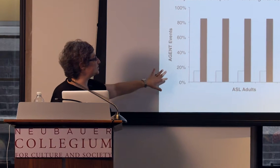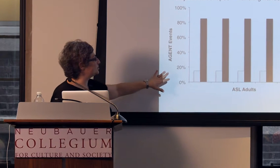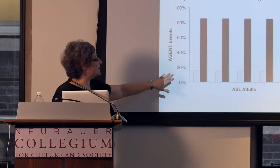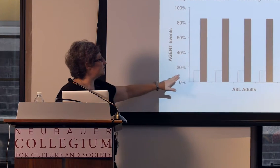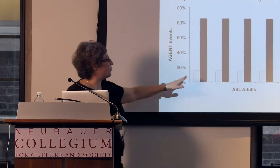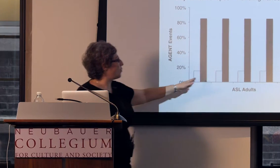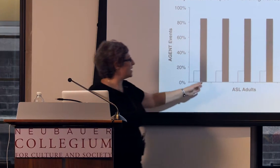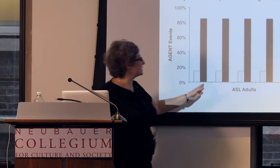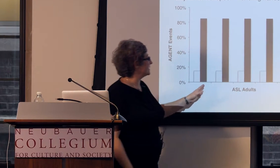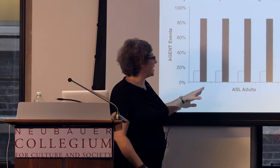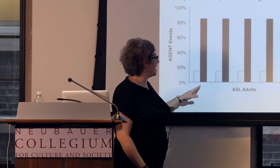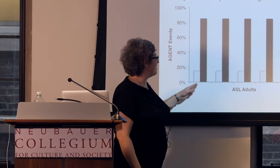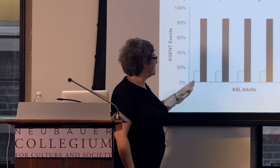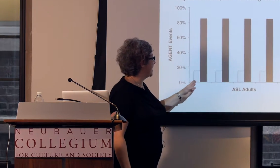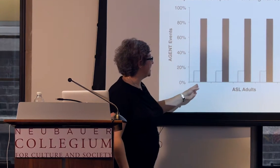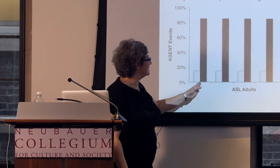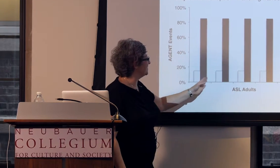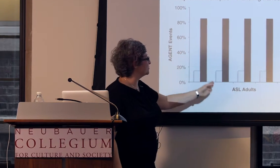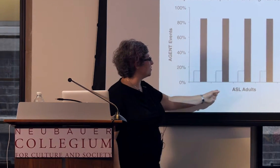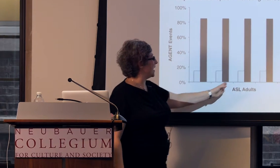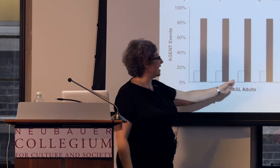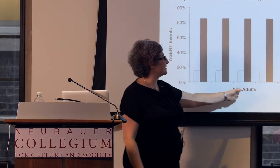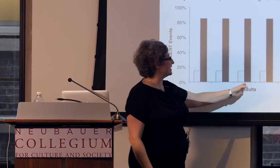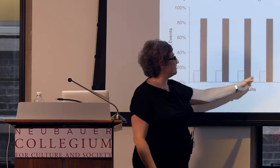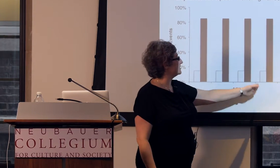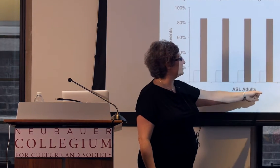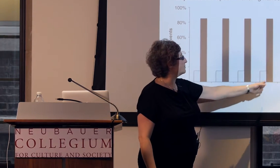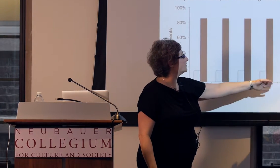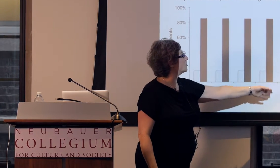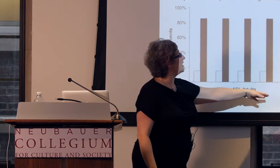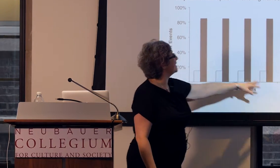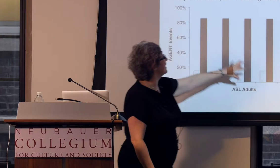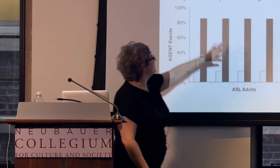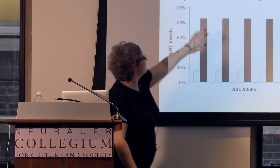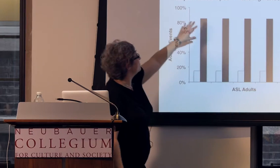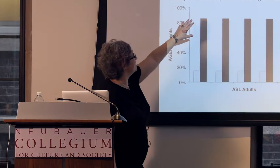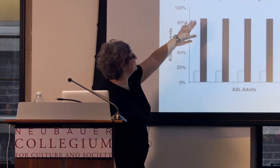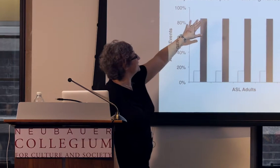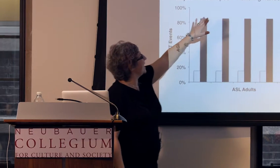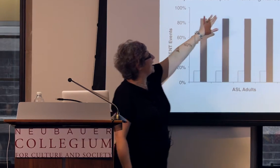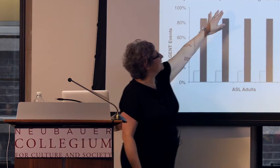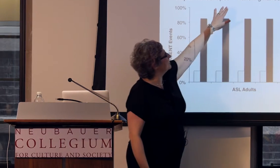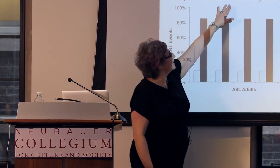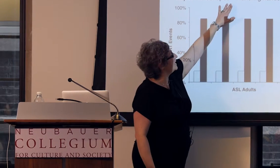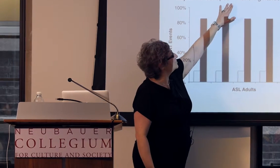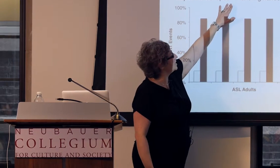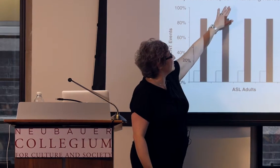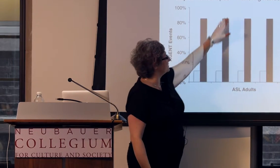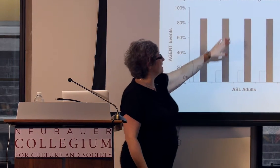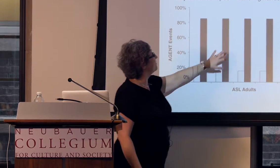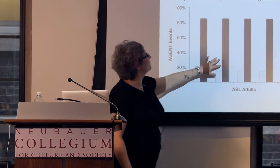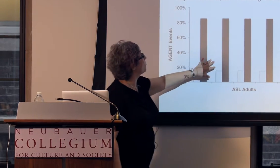this is just what individual ASL adults would look like. They would be using handling handshapes